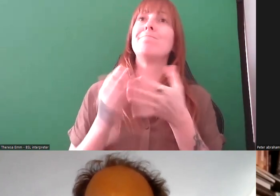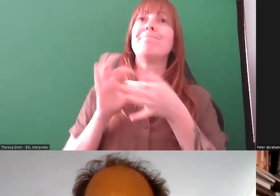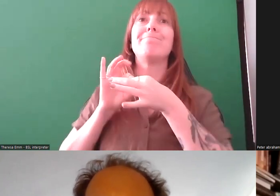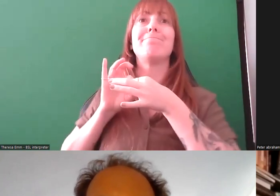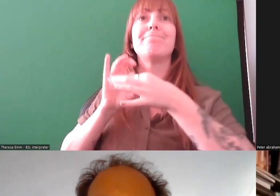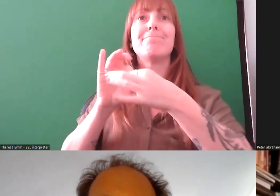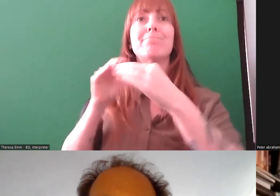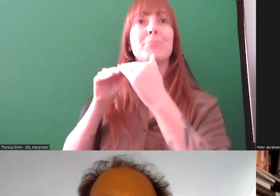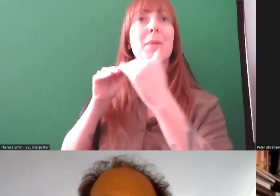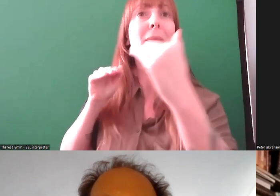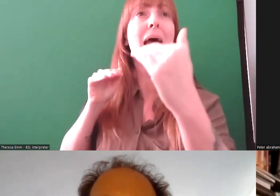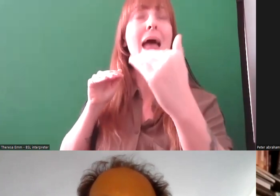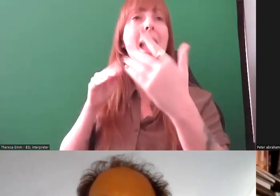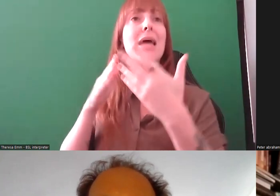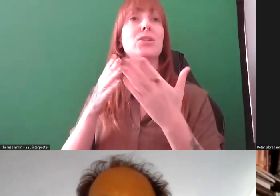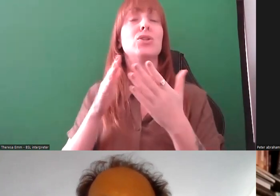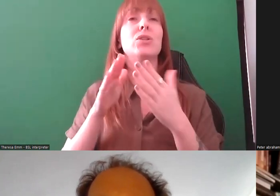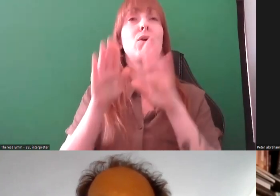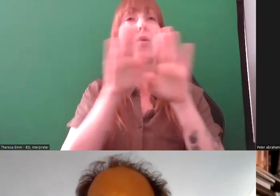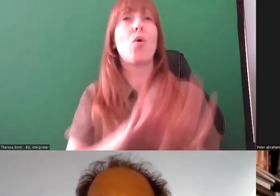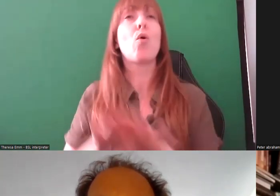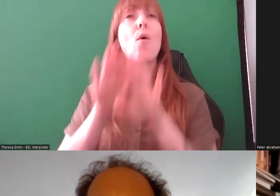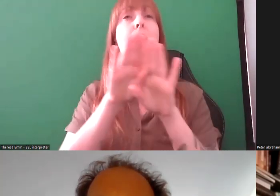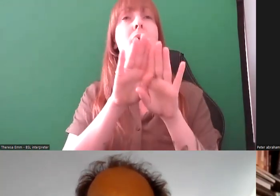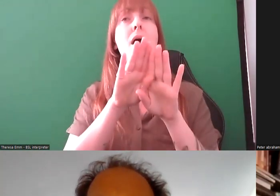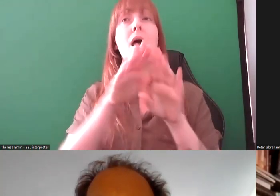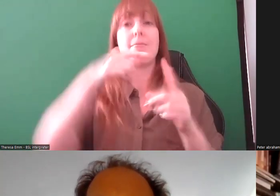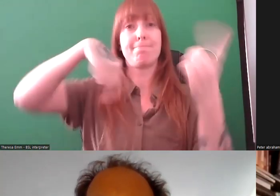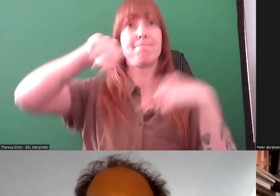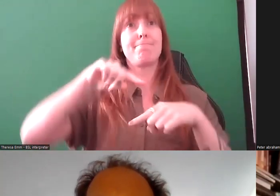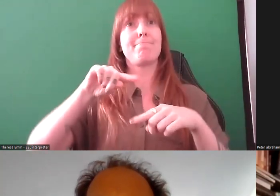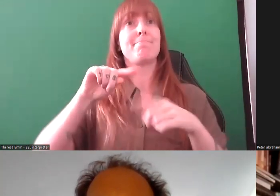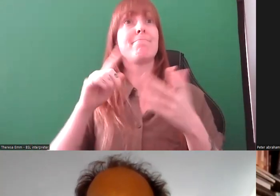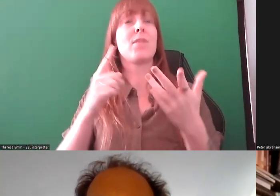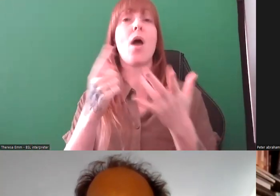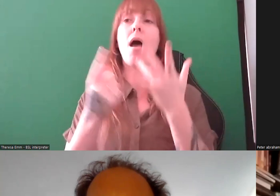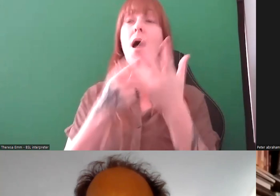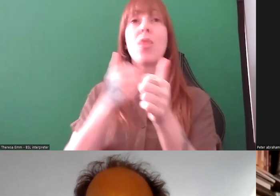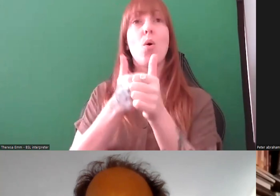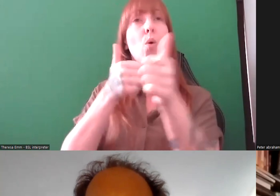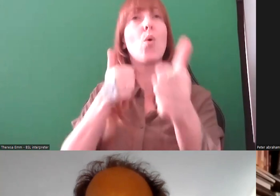and available in other organisations to keep on top of making sure that sections